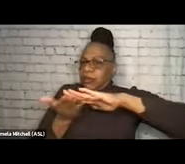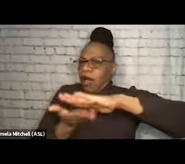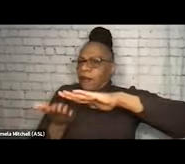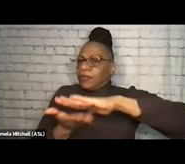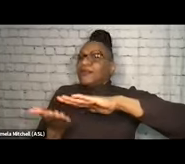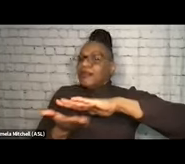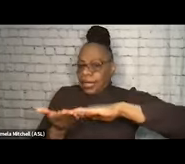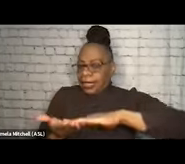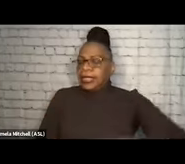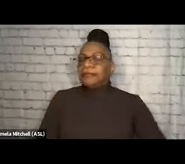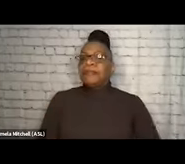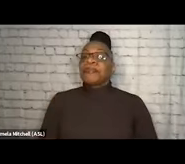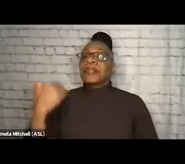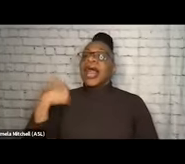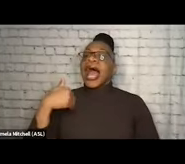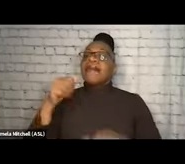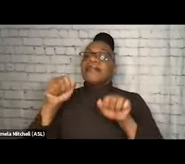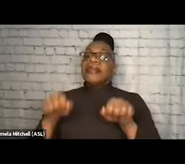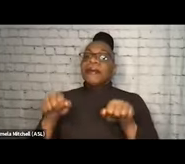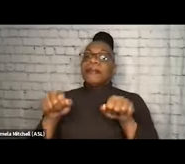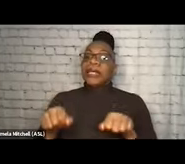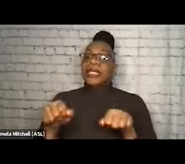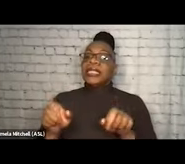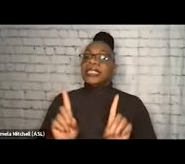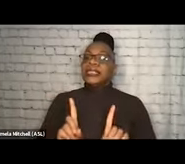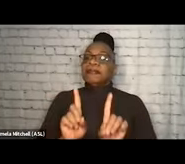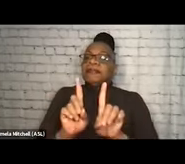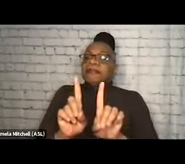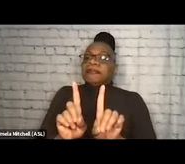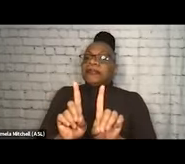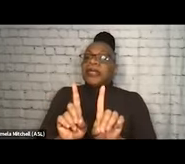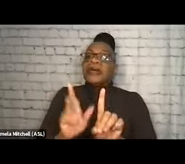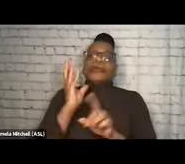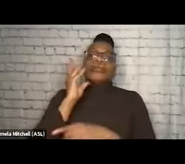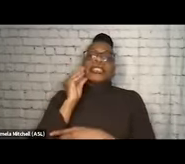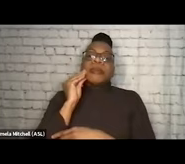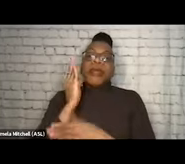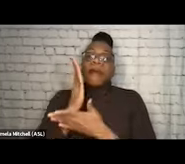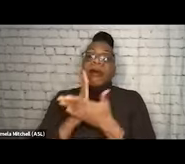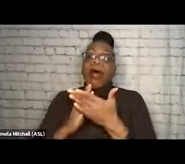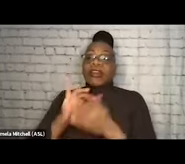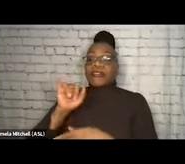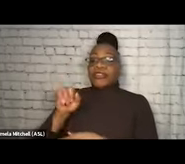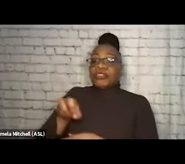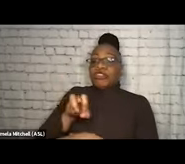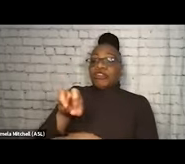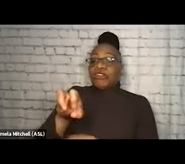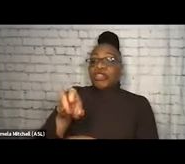Having the ability to walk alongside someone who's also, like, experienced pieces of the journey that you've experienced, it kind of like